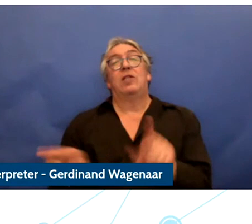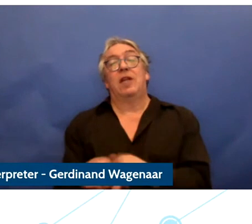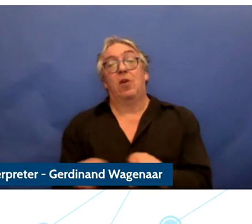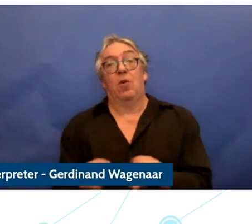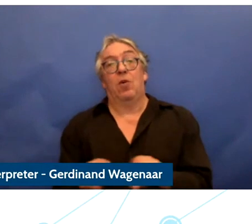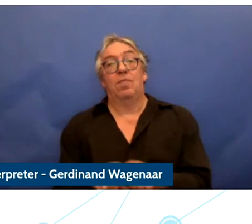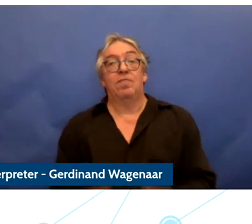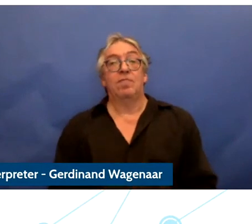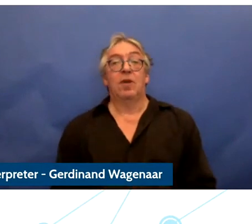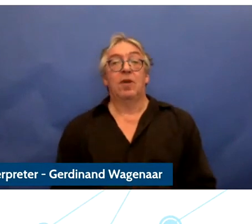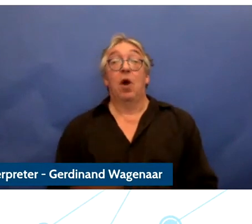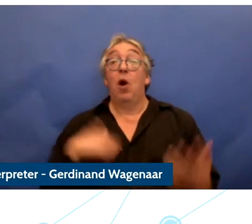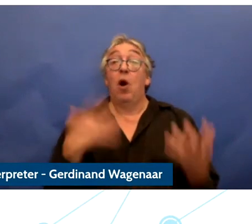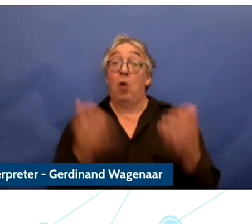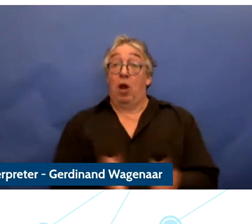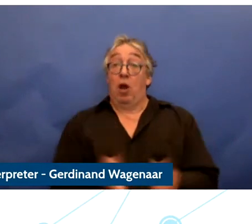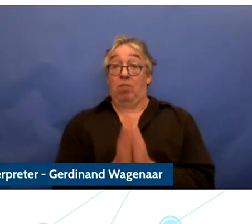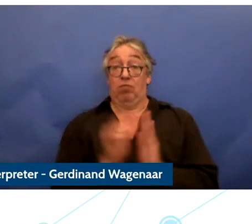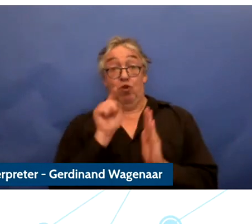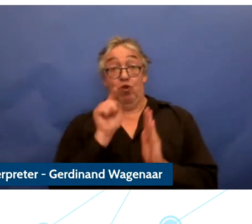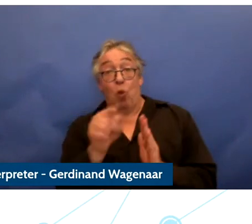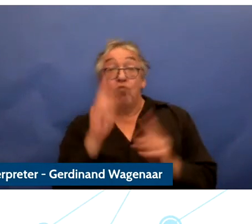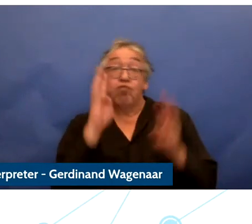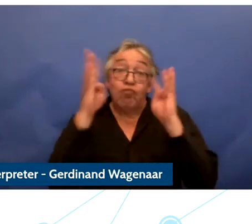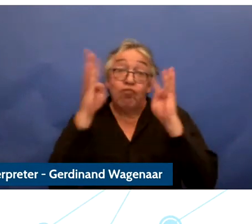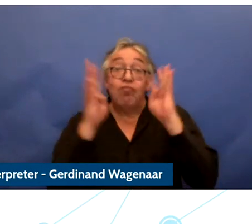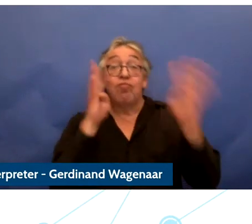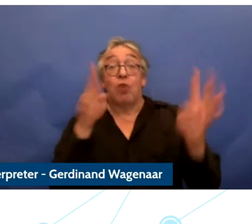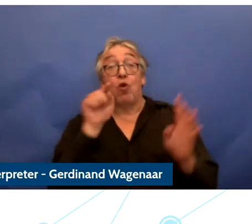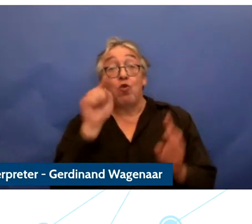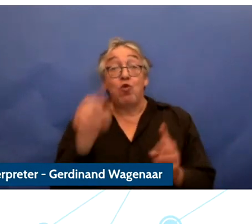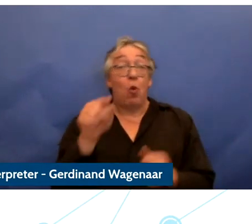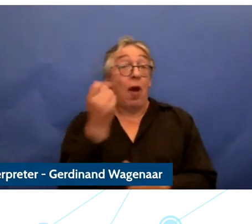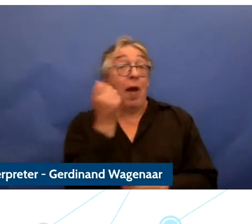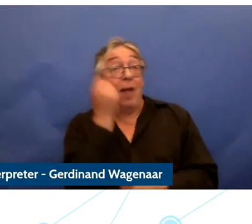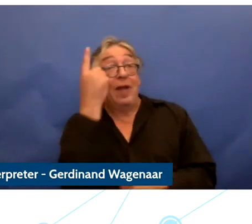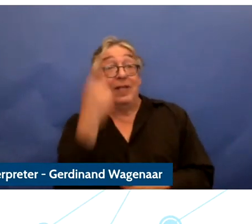today but we want to draw on your expertise and activity to help the